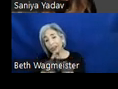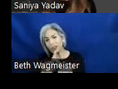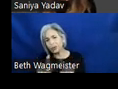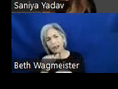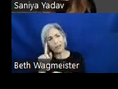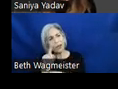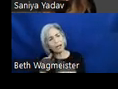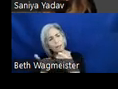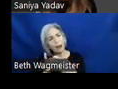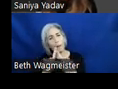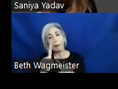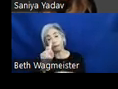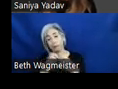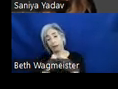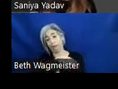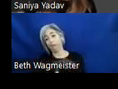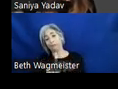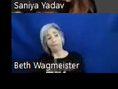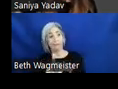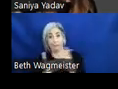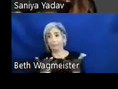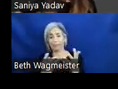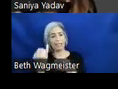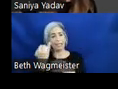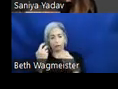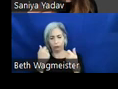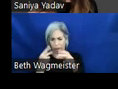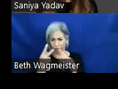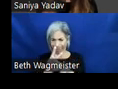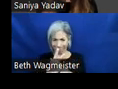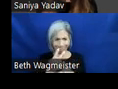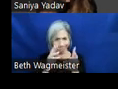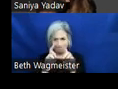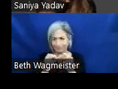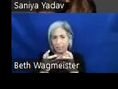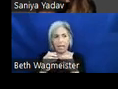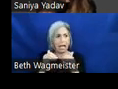things that come about as a result of trying to figure out how to be correctly responding to this.